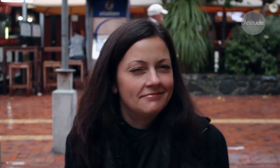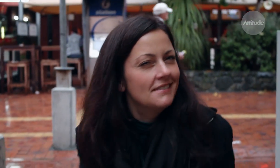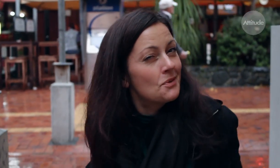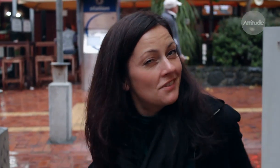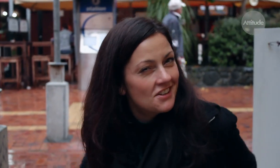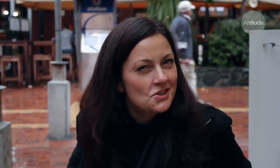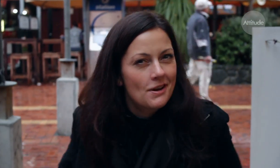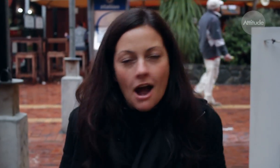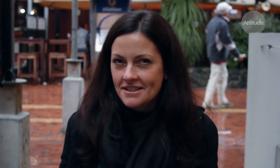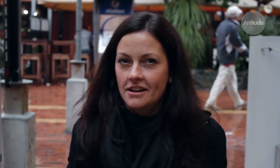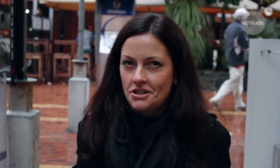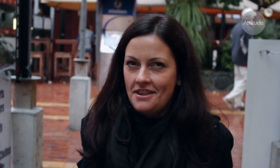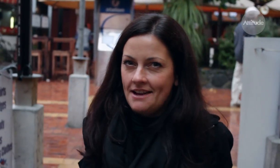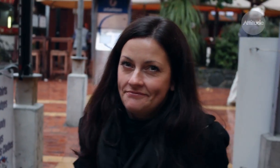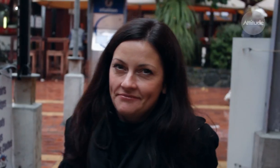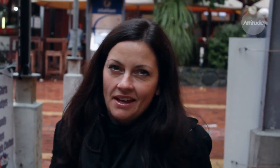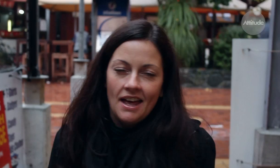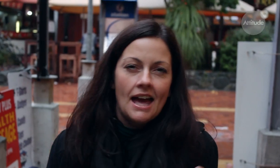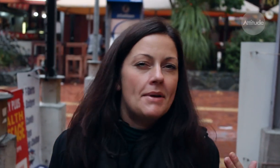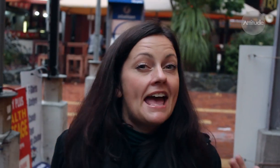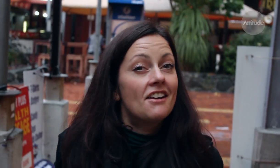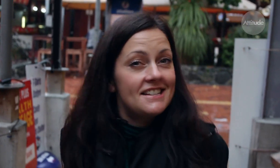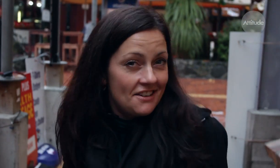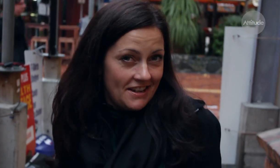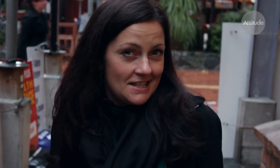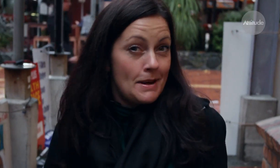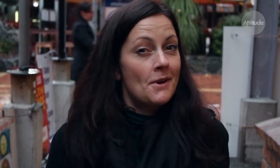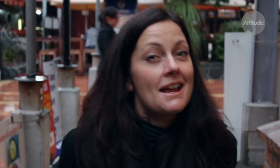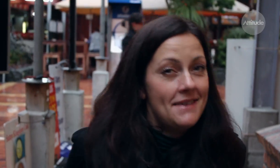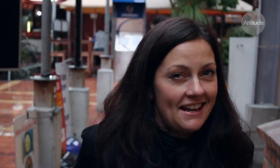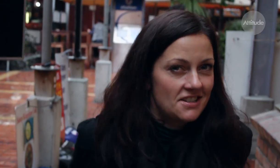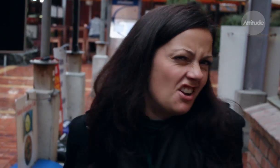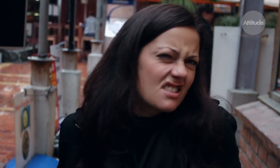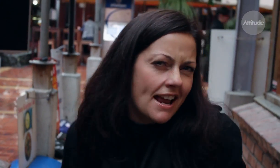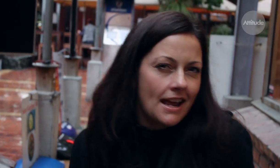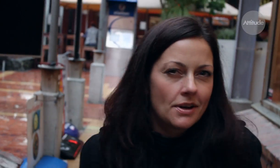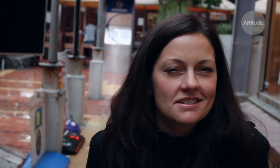he’s going to do that. I mean how does he convince people like me to learn sign language,